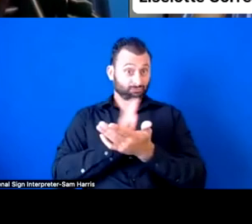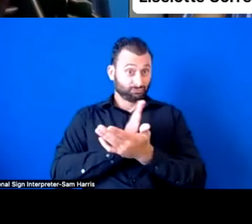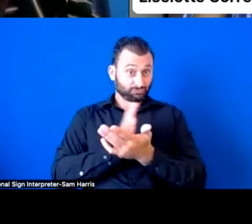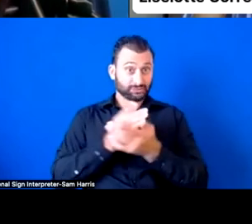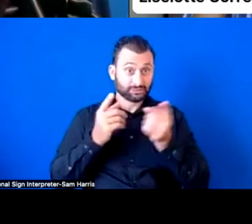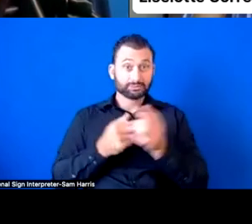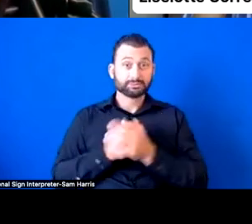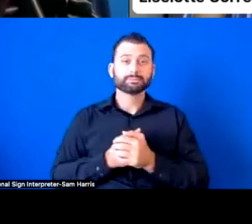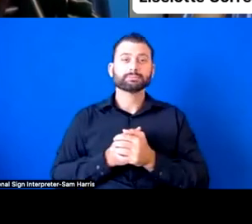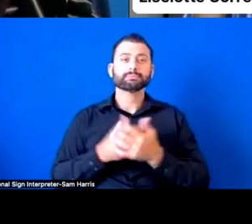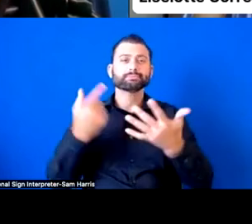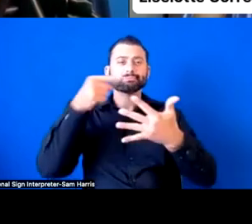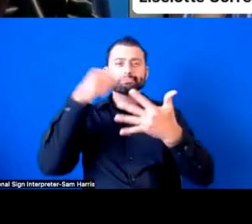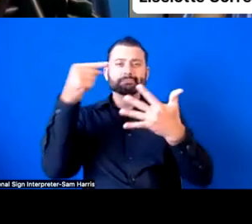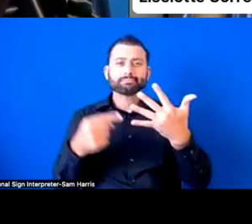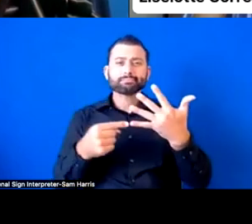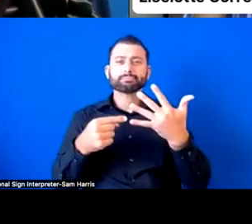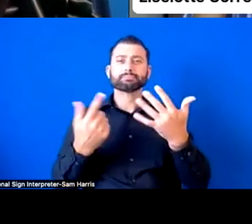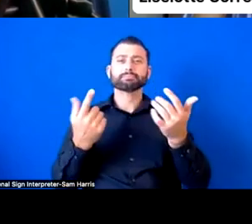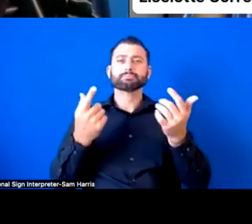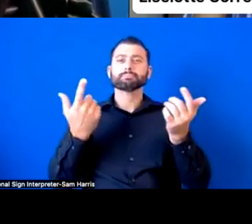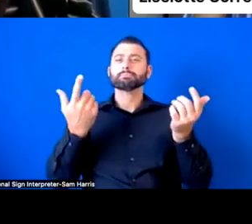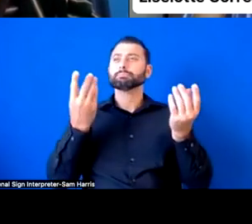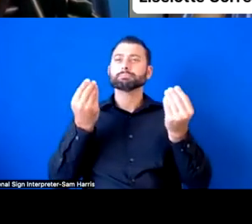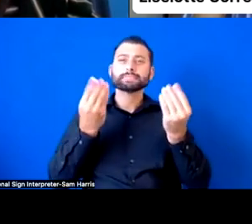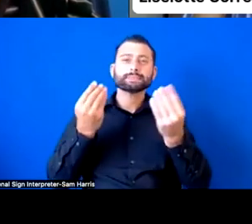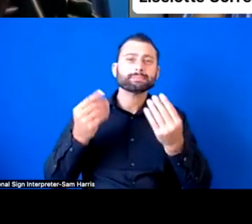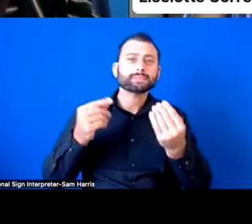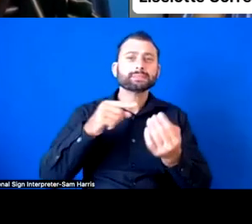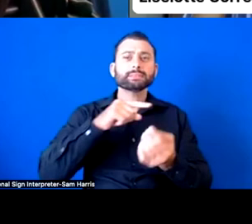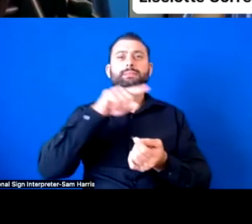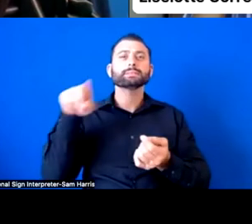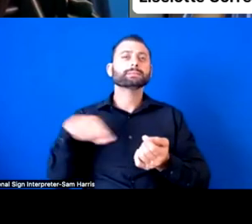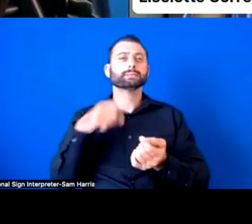But most of the time we have it written, all the information.